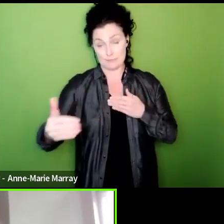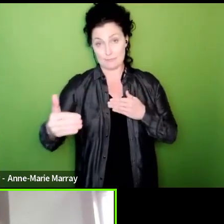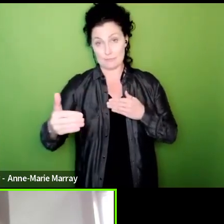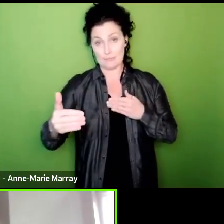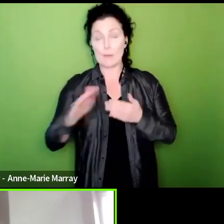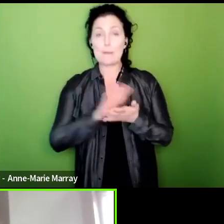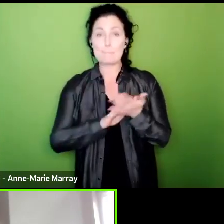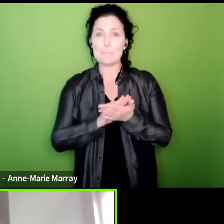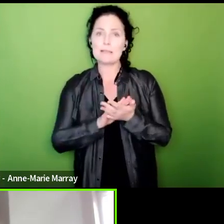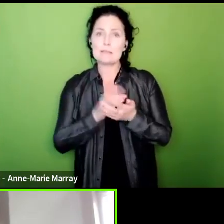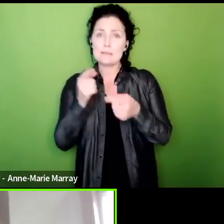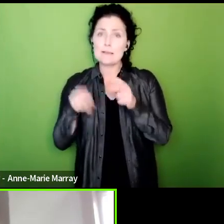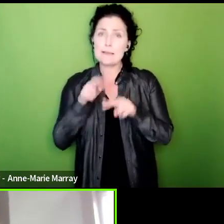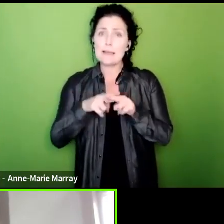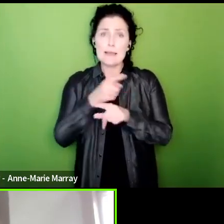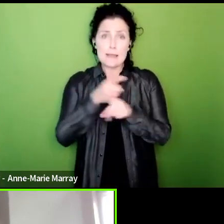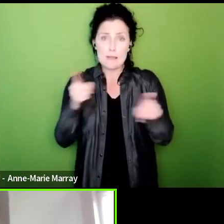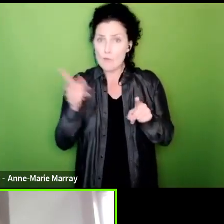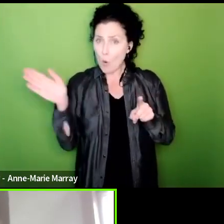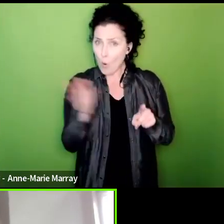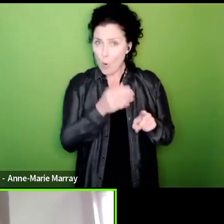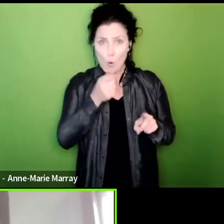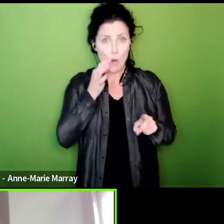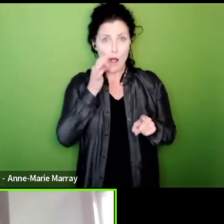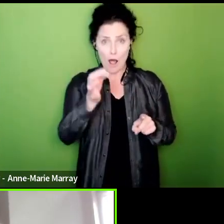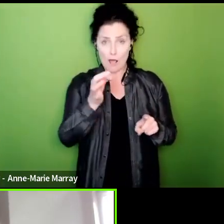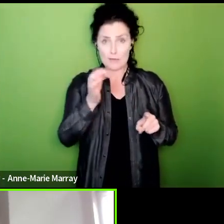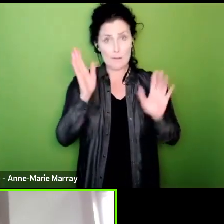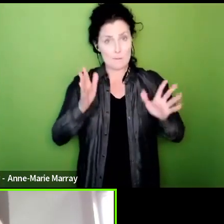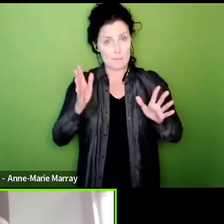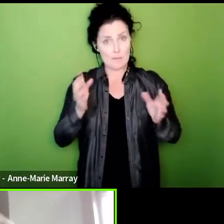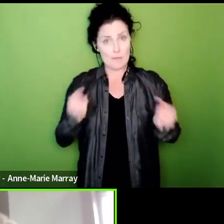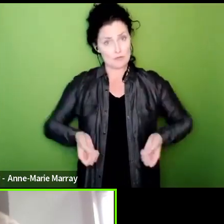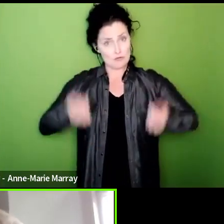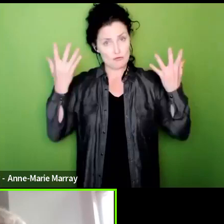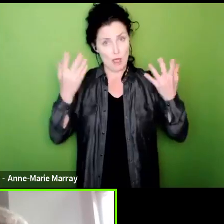is if everyone's asked to come out without pay it would be because it will have an effect because